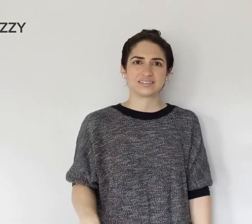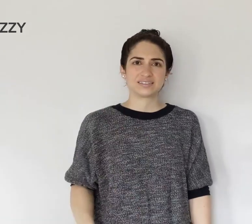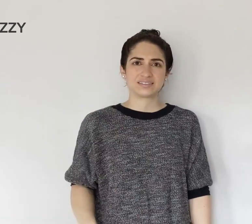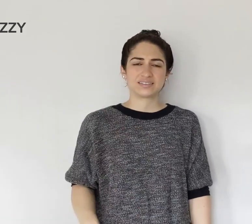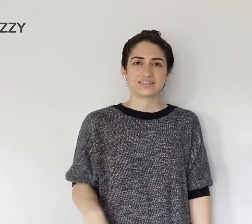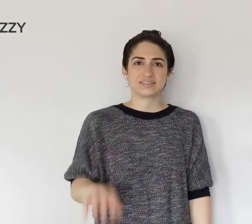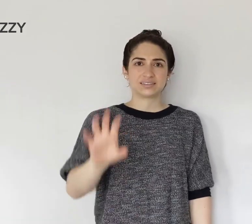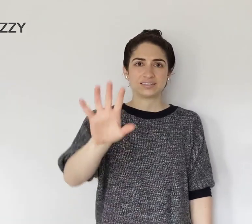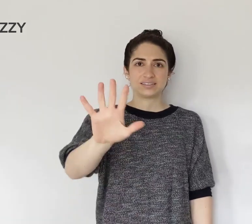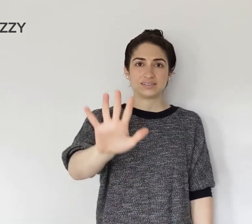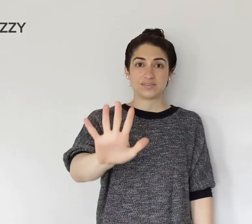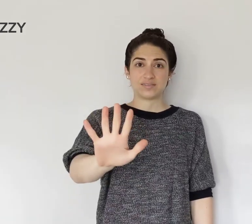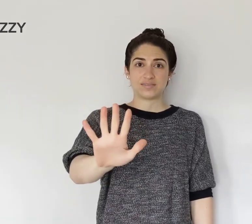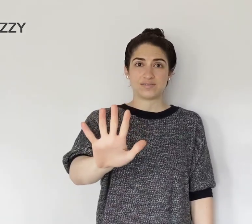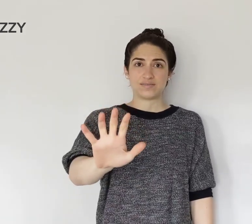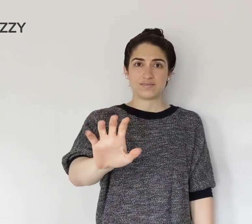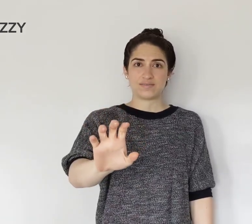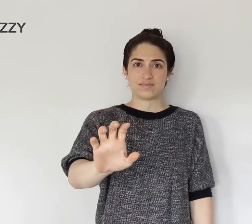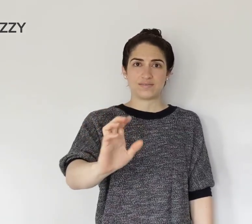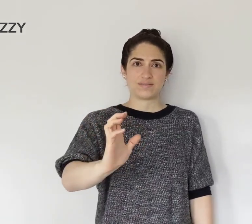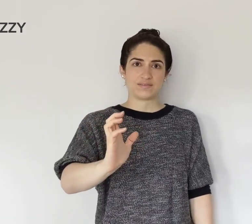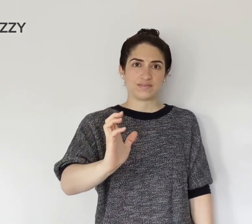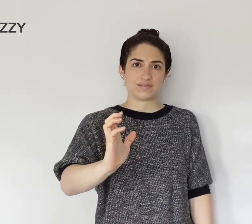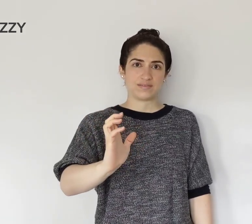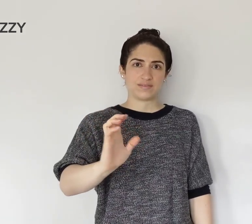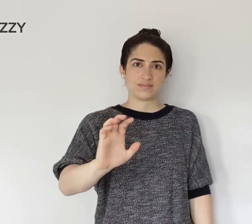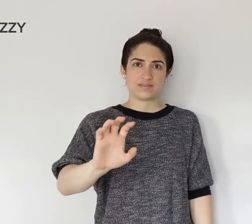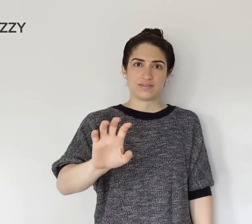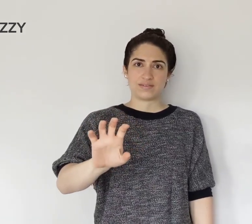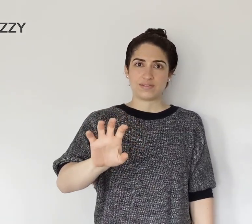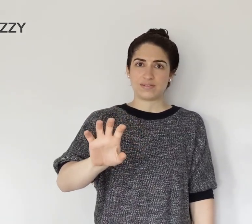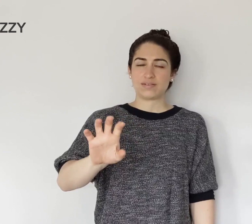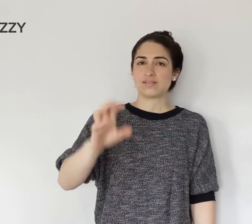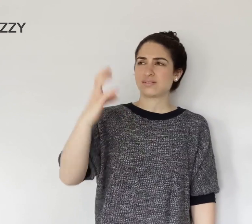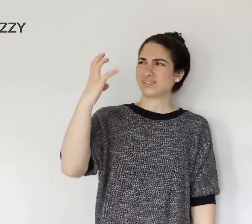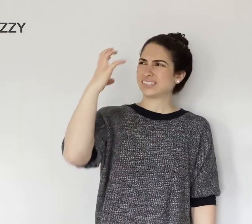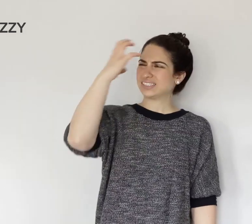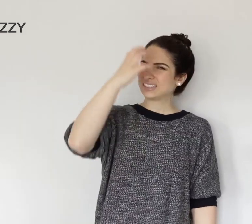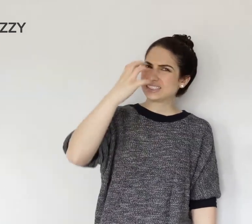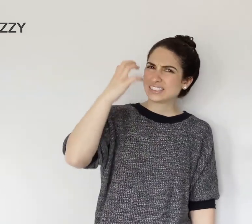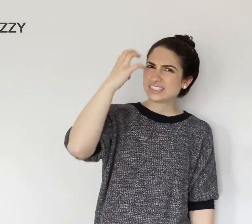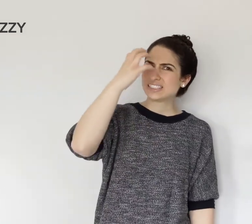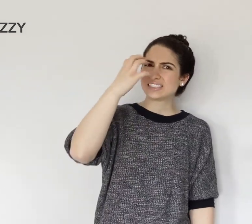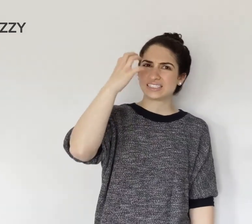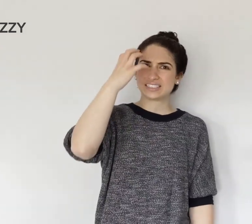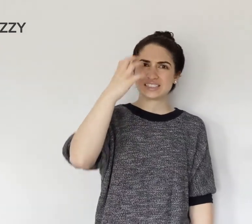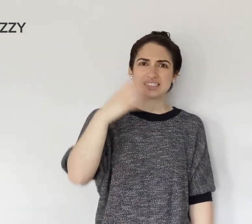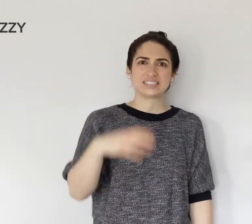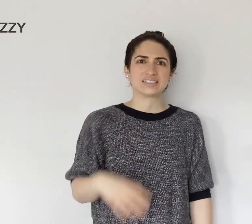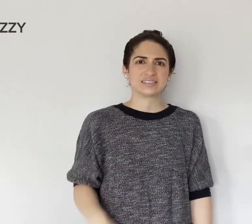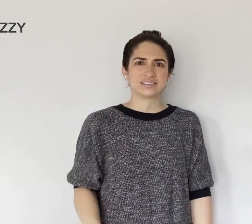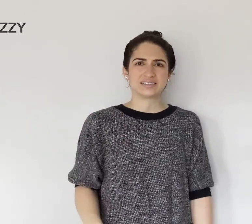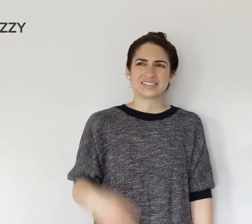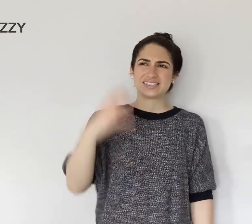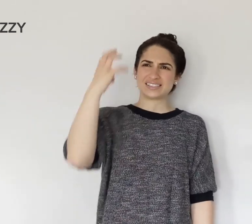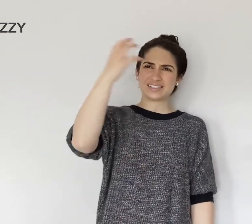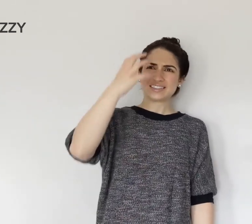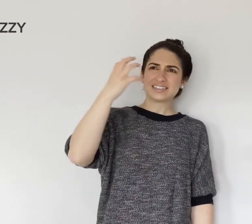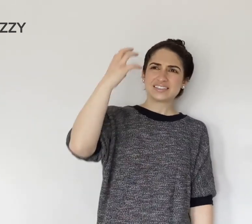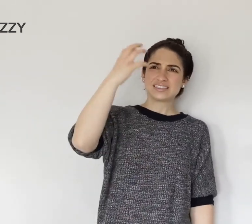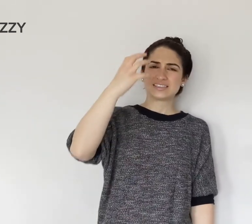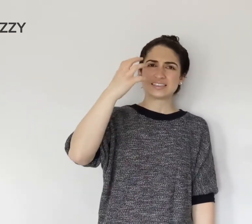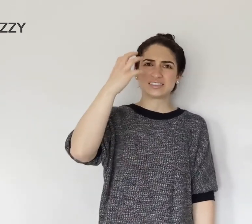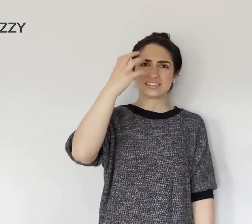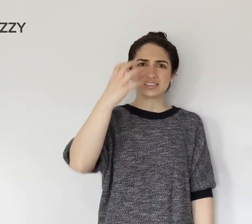A "5" handshape with slightly bent fingers at the head: DIZZY